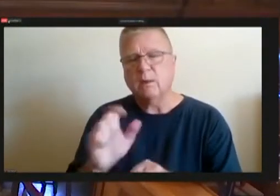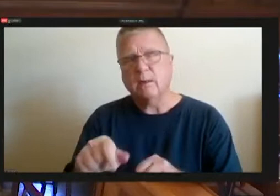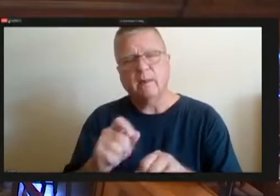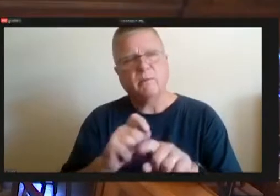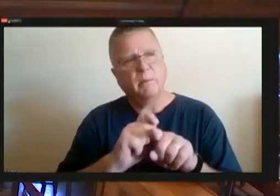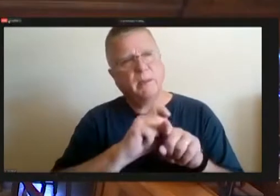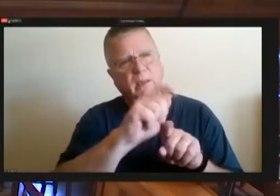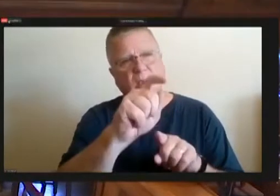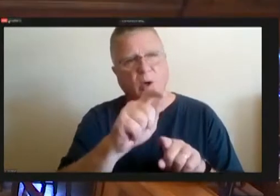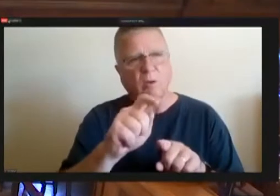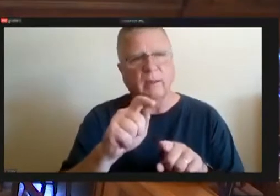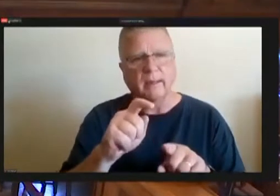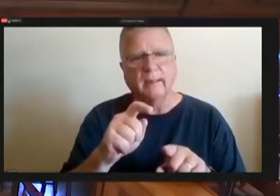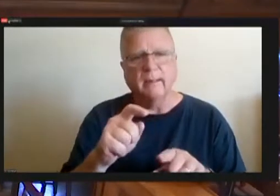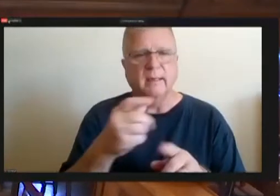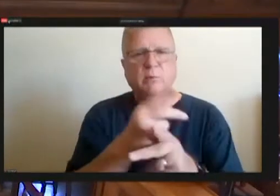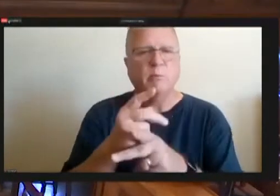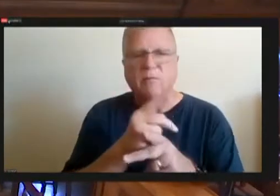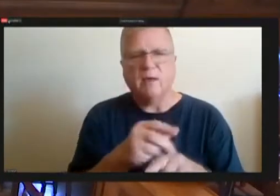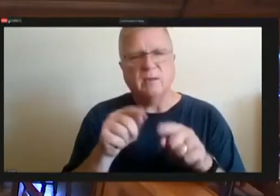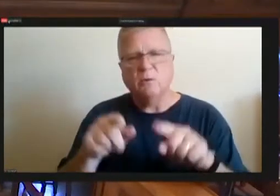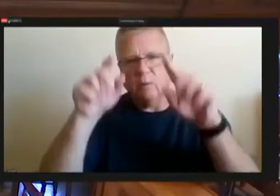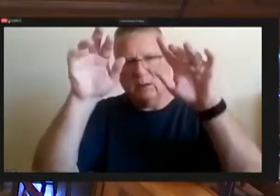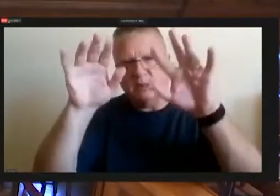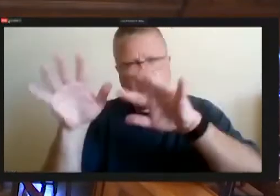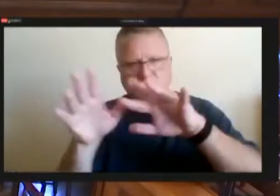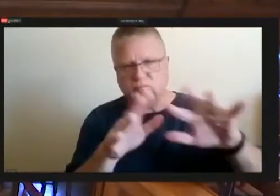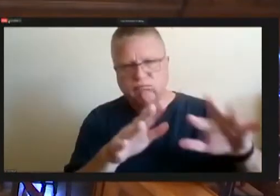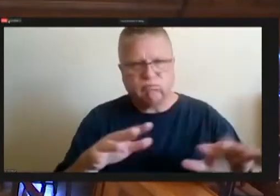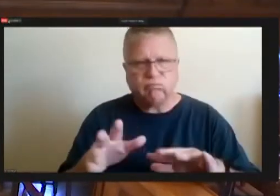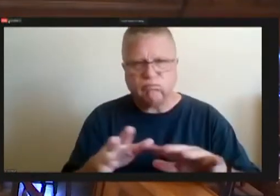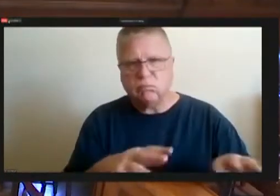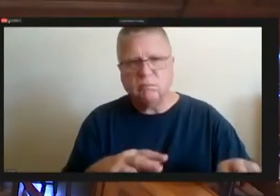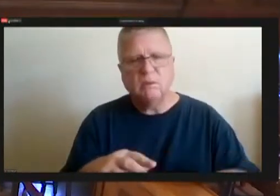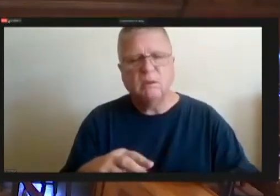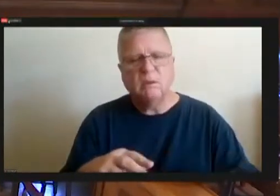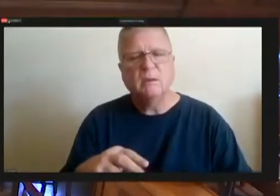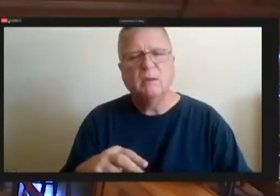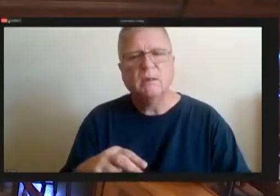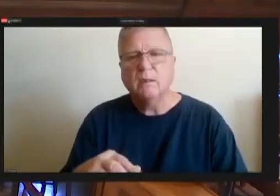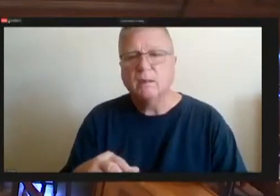during a snowstorm but I don't know if director song here or not, he could probably